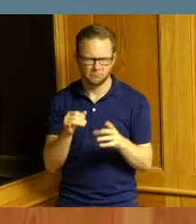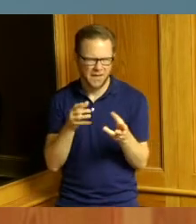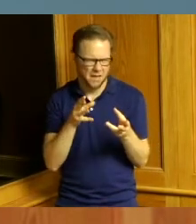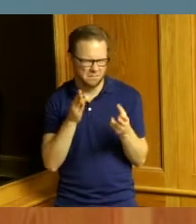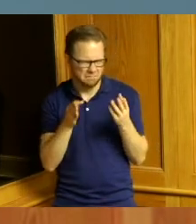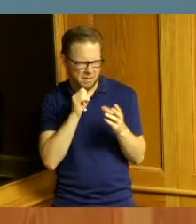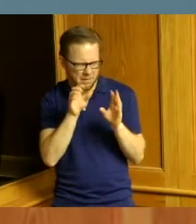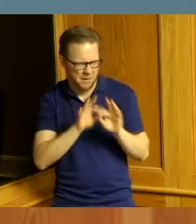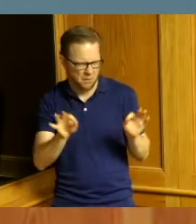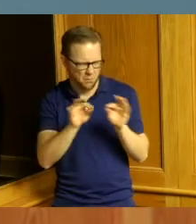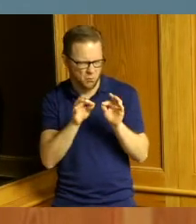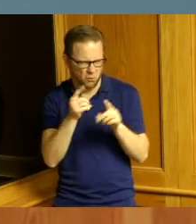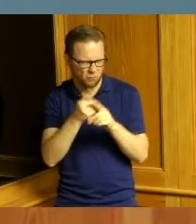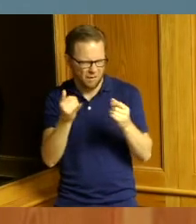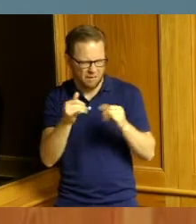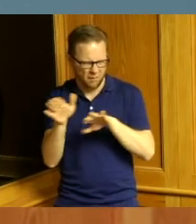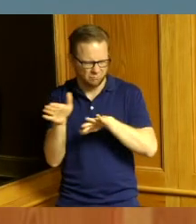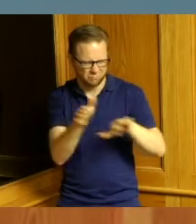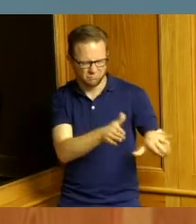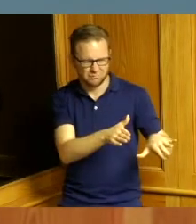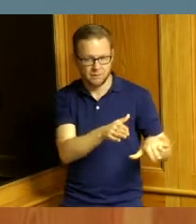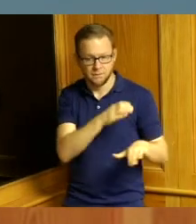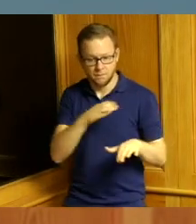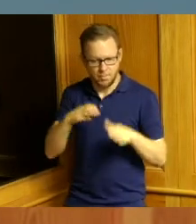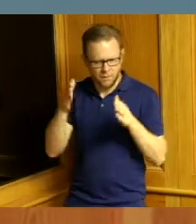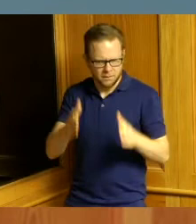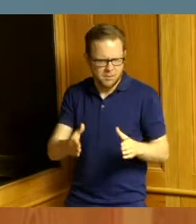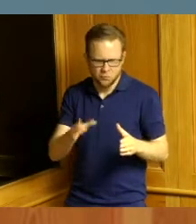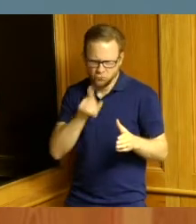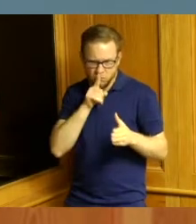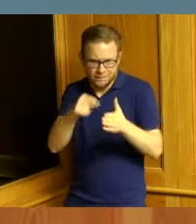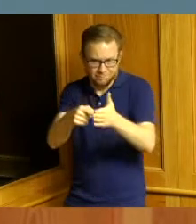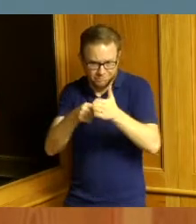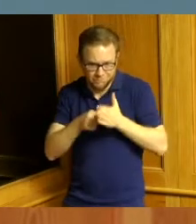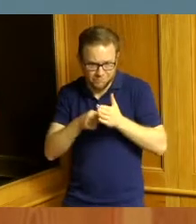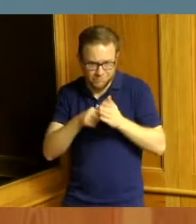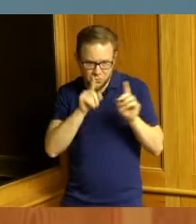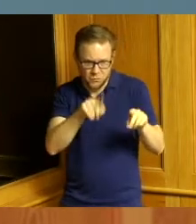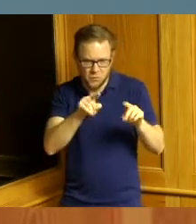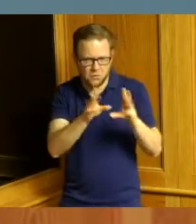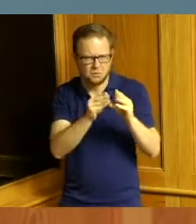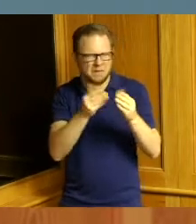because as a Commissioner you need to attend those meetings maybe I'll do at the next meeting but one